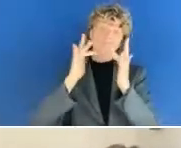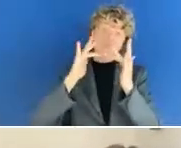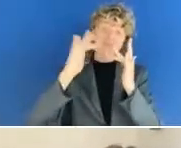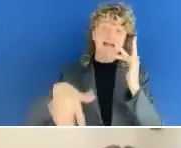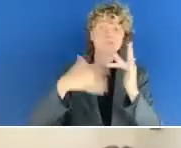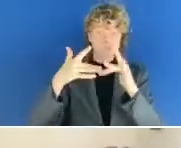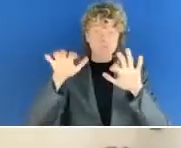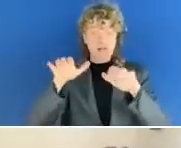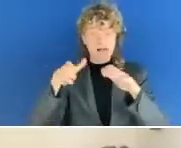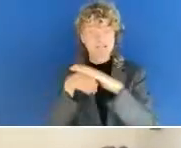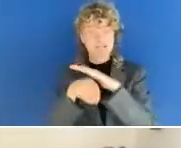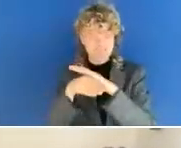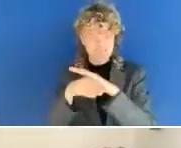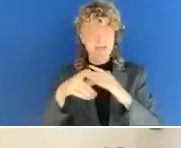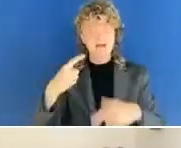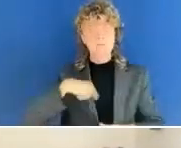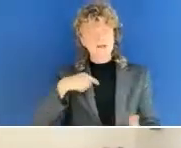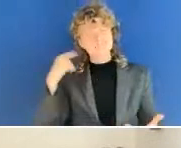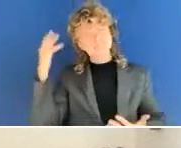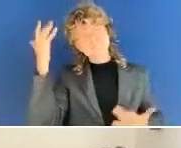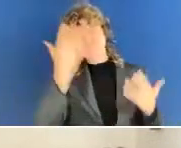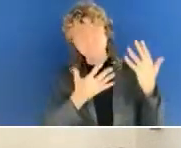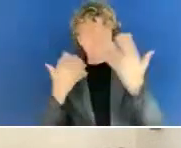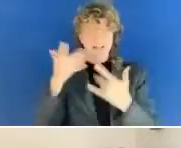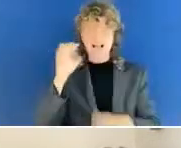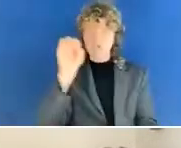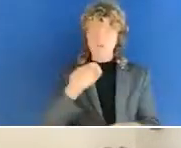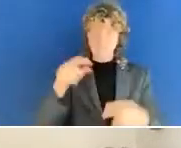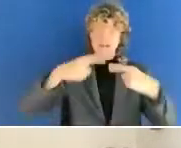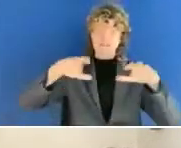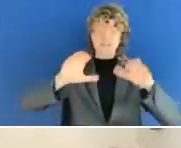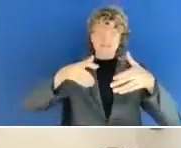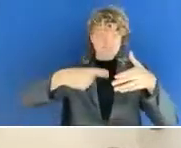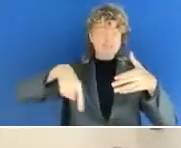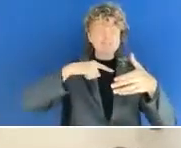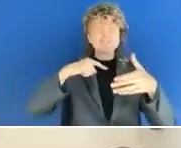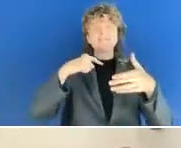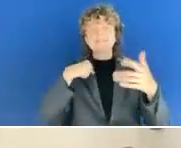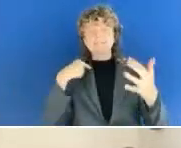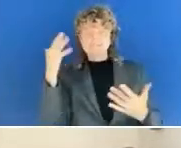us, but for most people, but we are together with our ambitious and very successful local